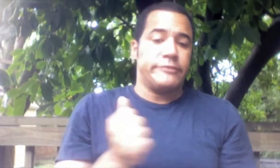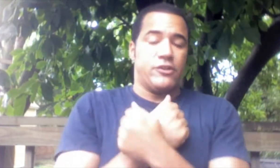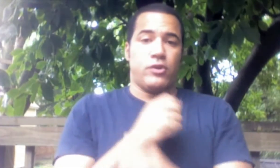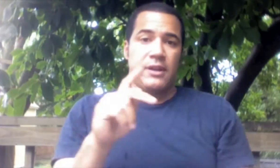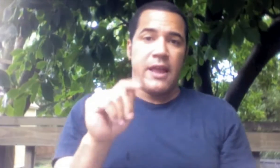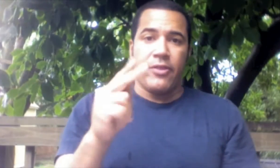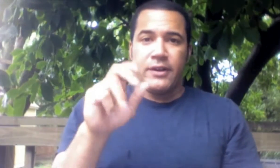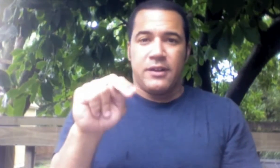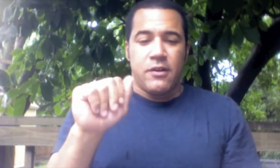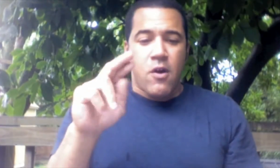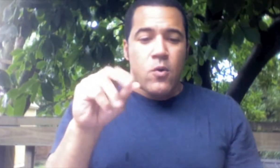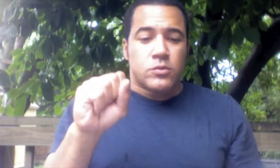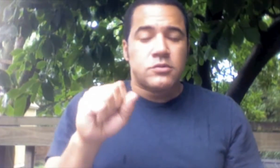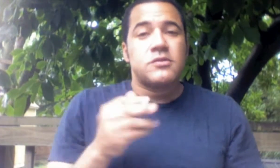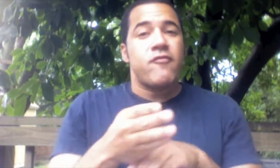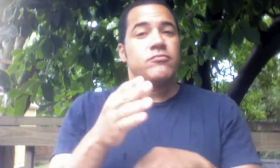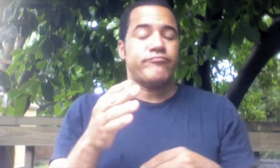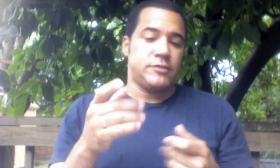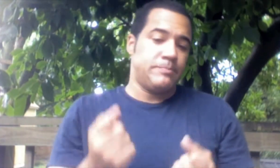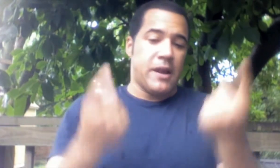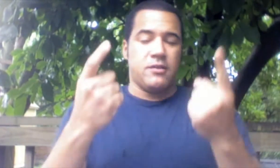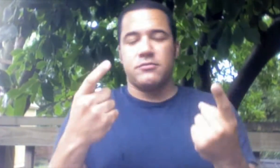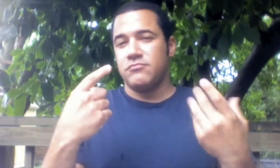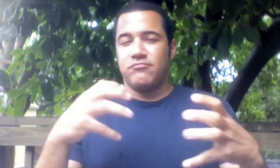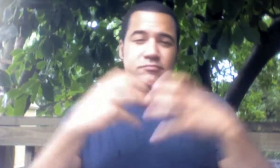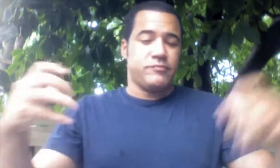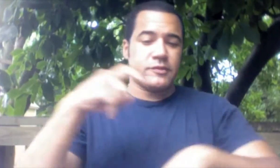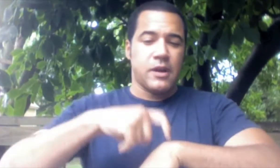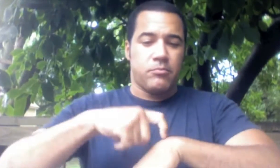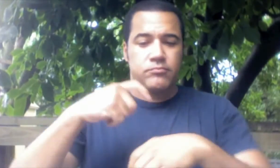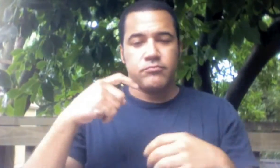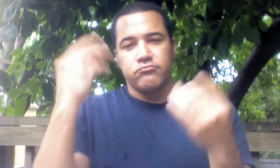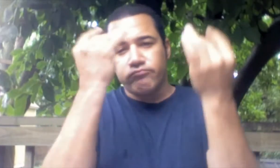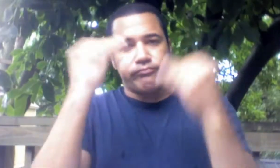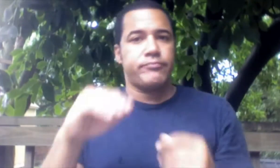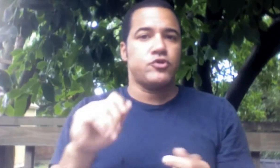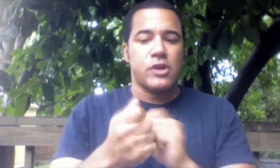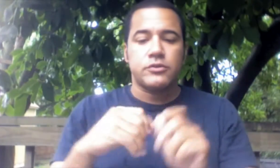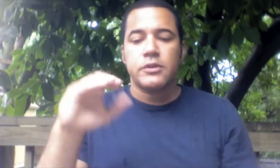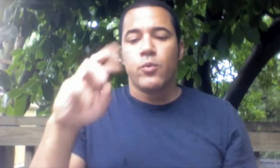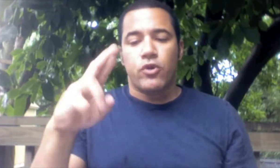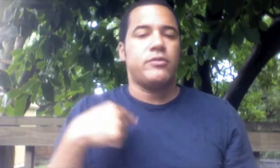Dear Kathleen Arnos, After spending a great amount of time contemplating a change in career,